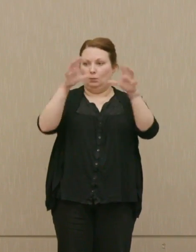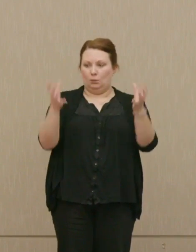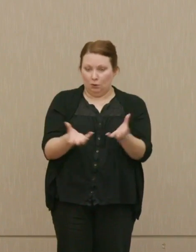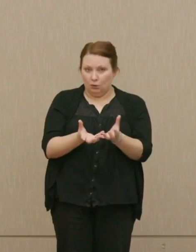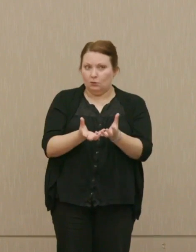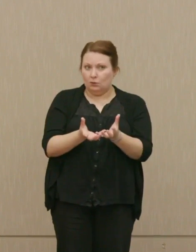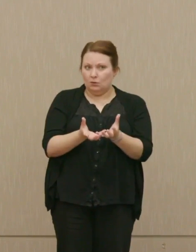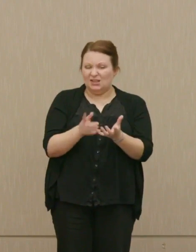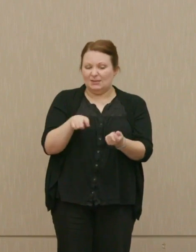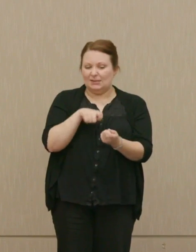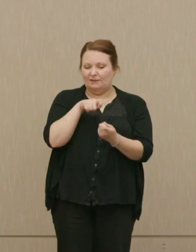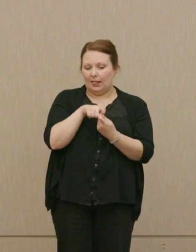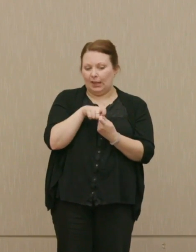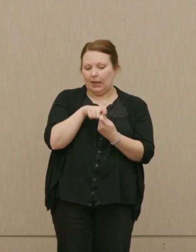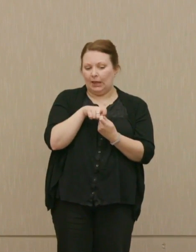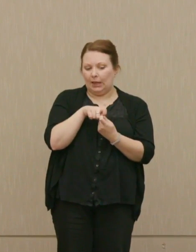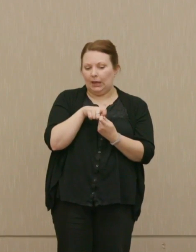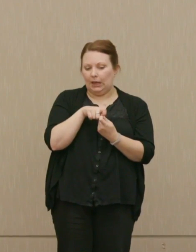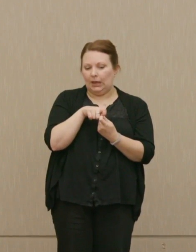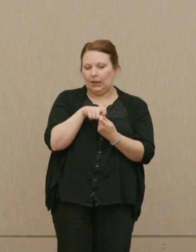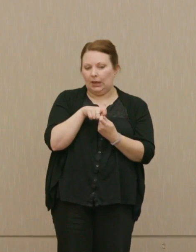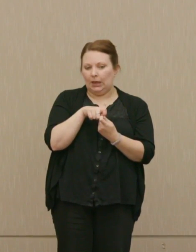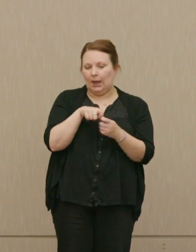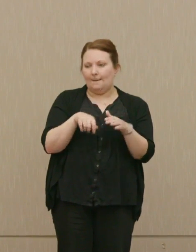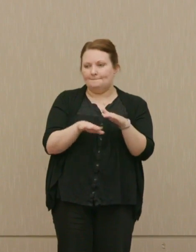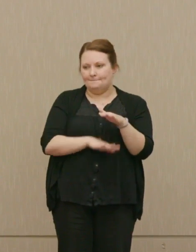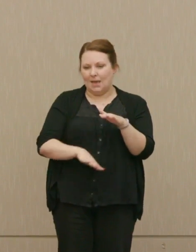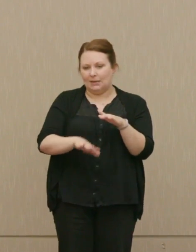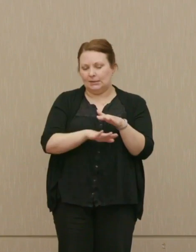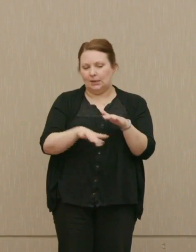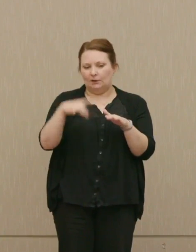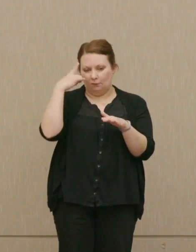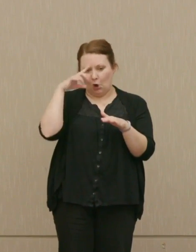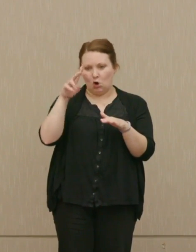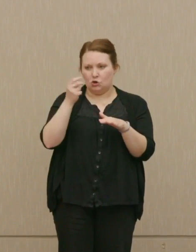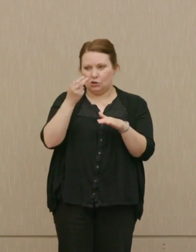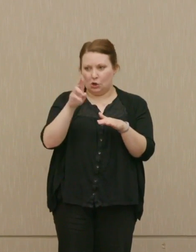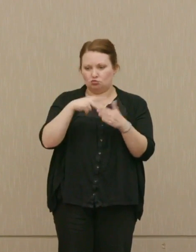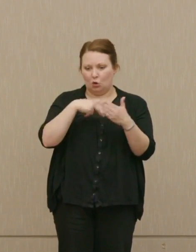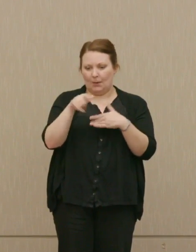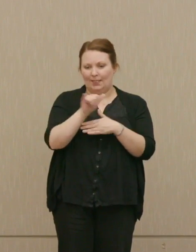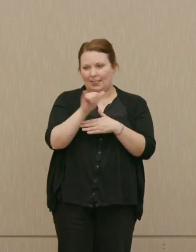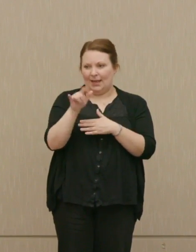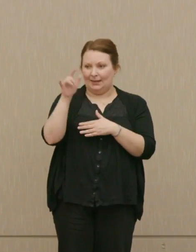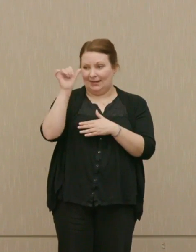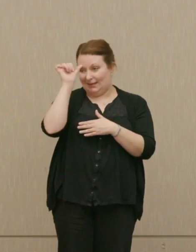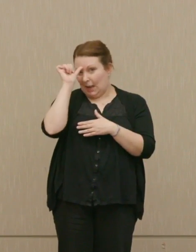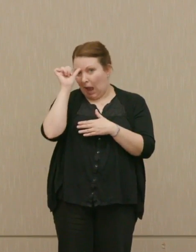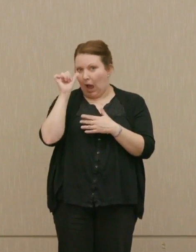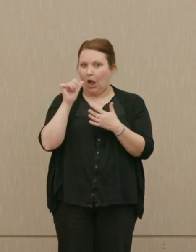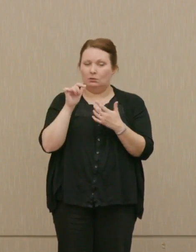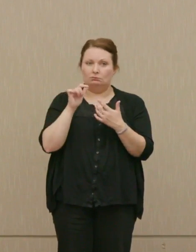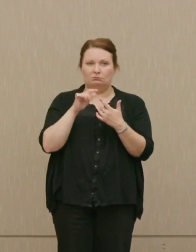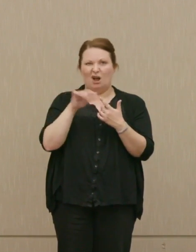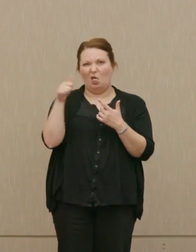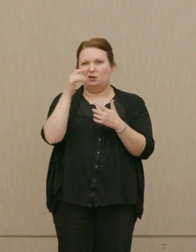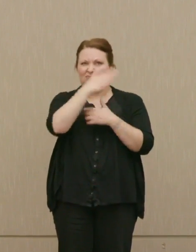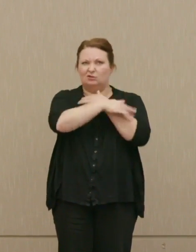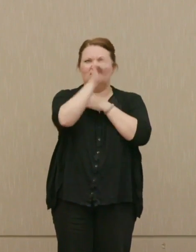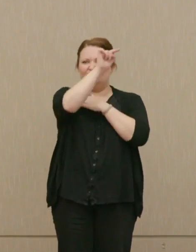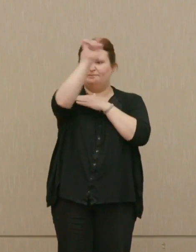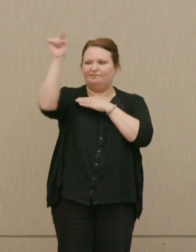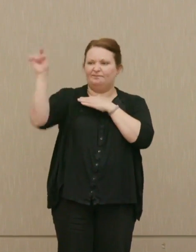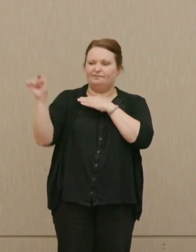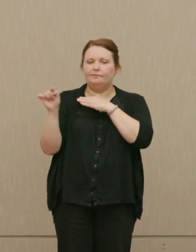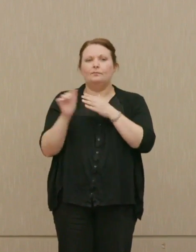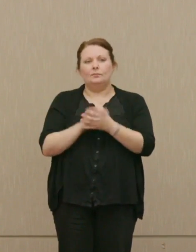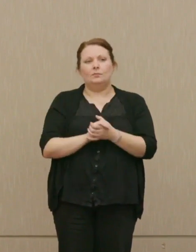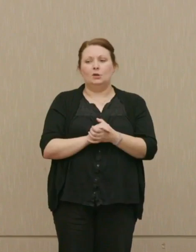a specific basis for nuclear programs like those of India and others.